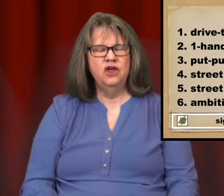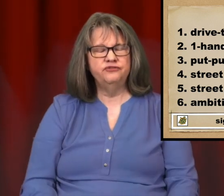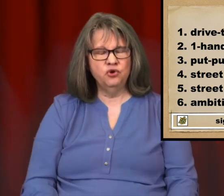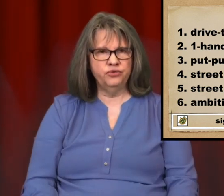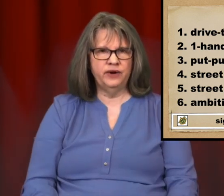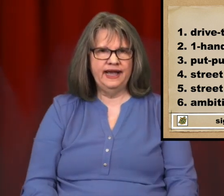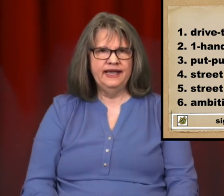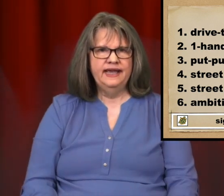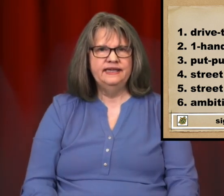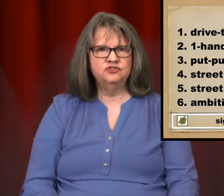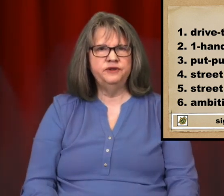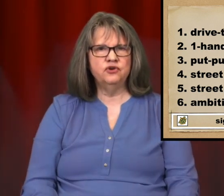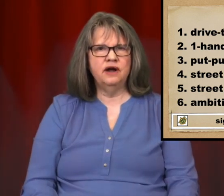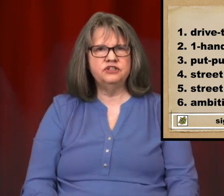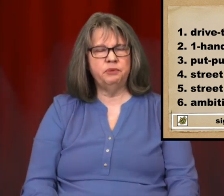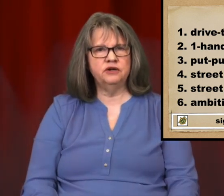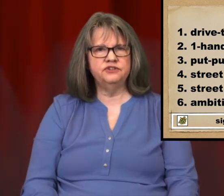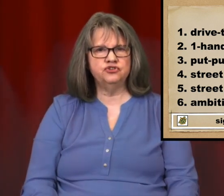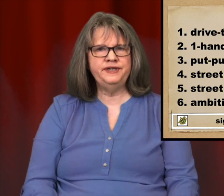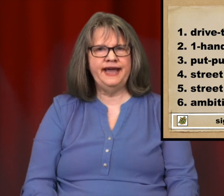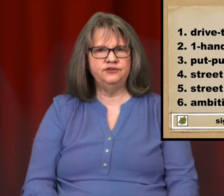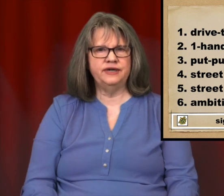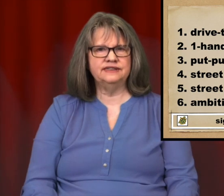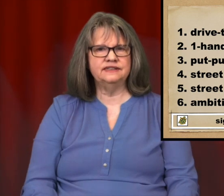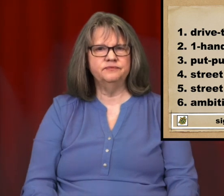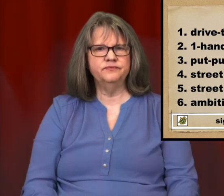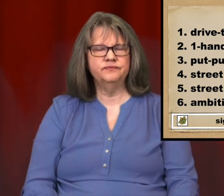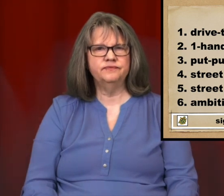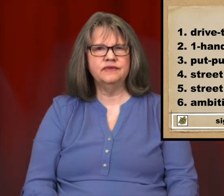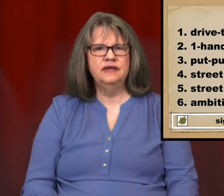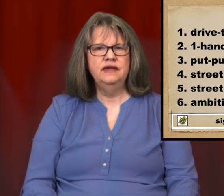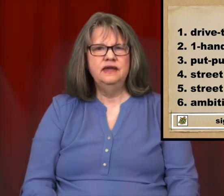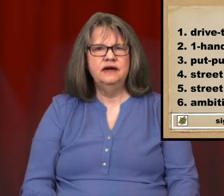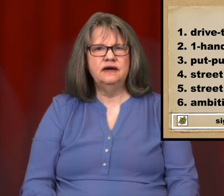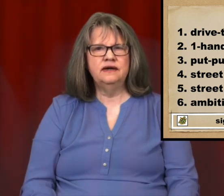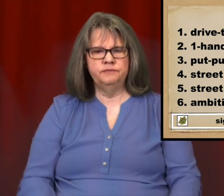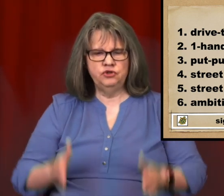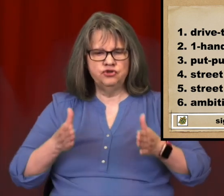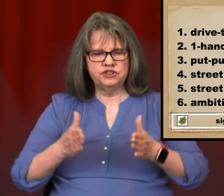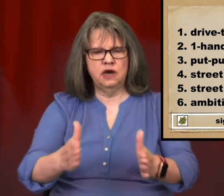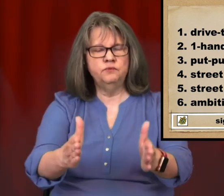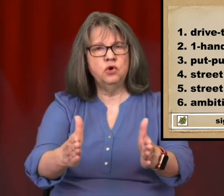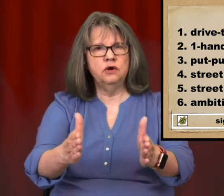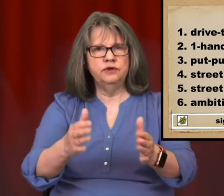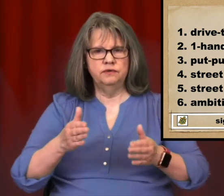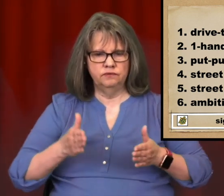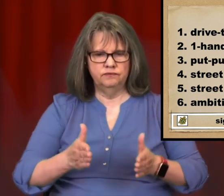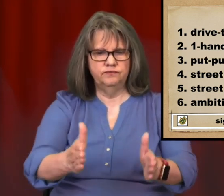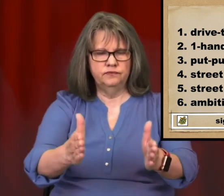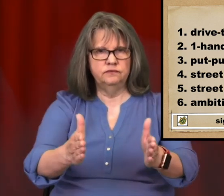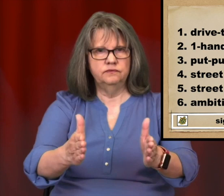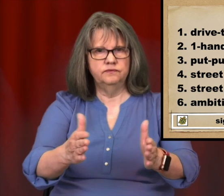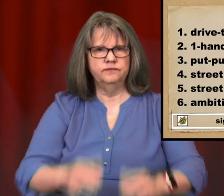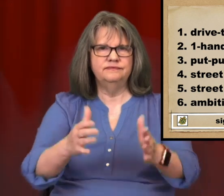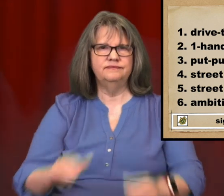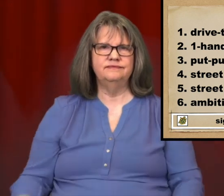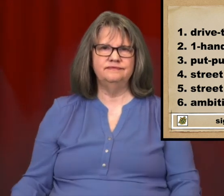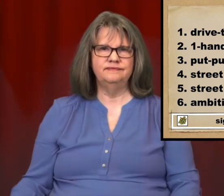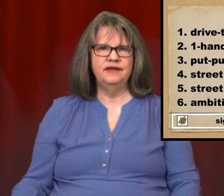The 4th way is when DRIVE is part of a street address. Umm, You just sign ROAD.